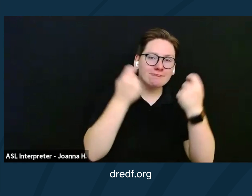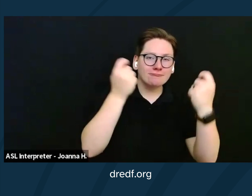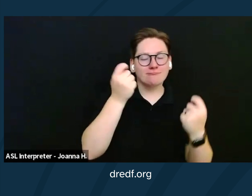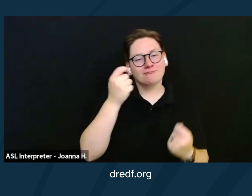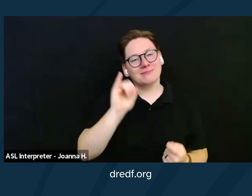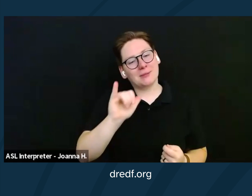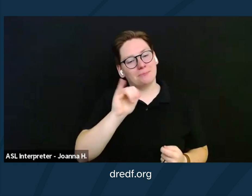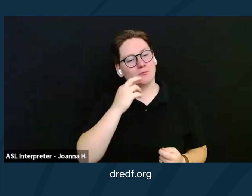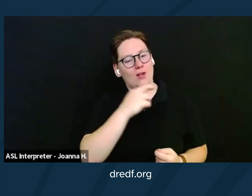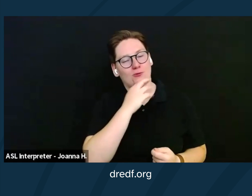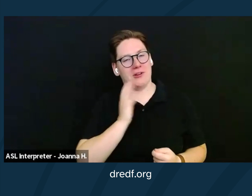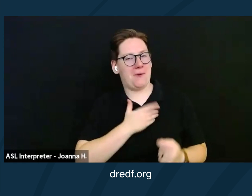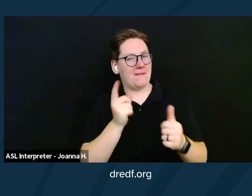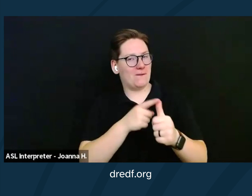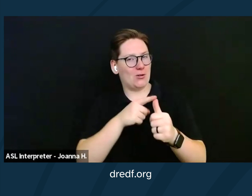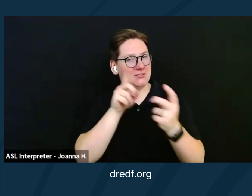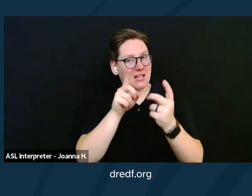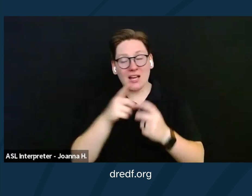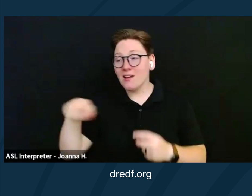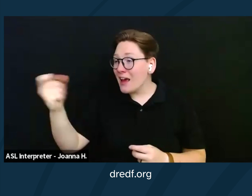and people ask us how long we've been married.